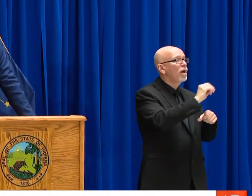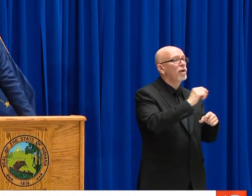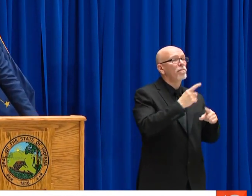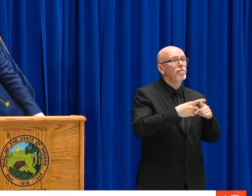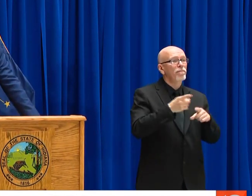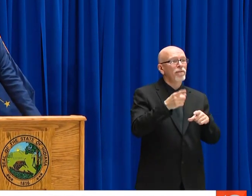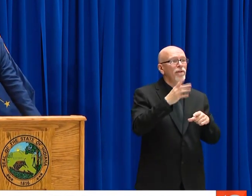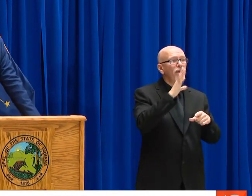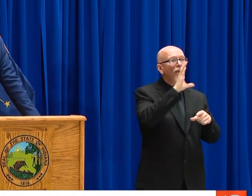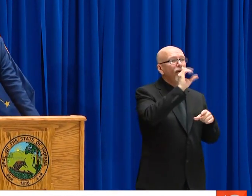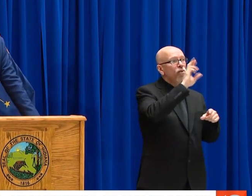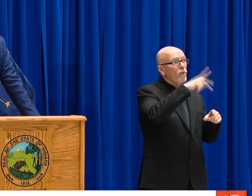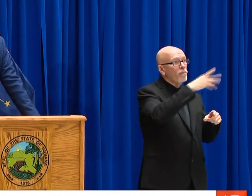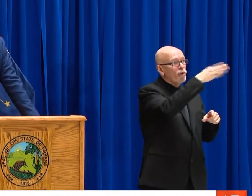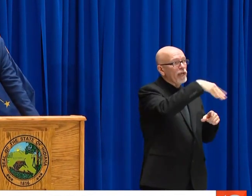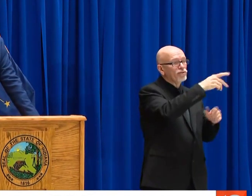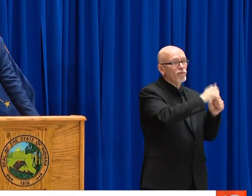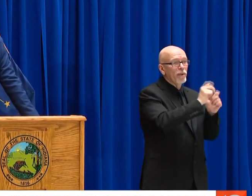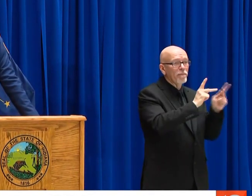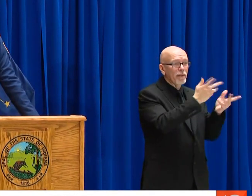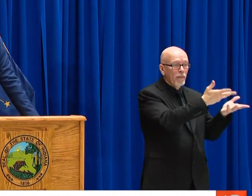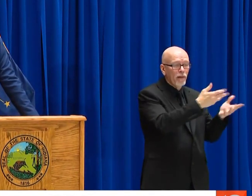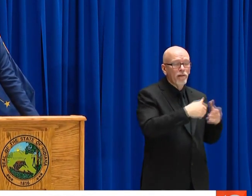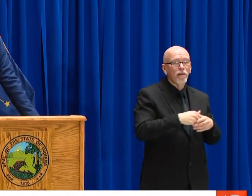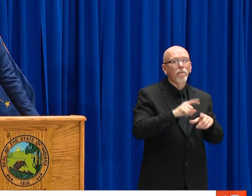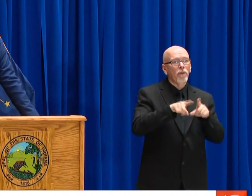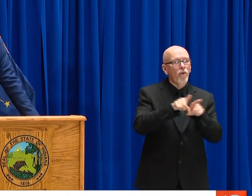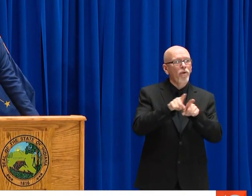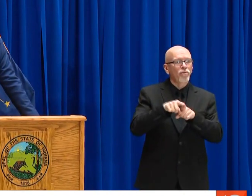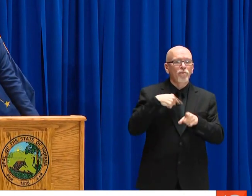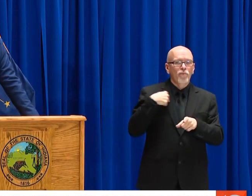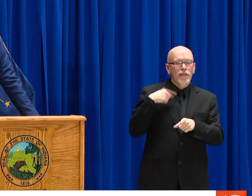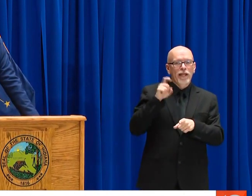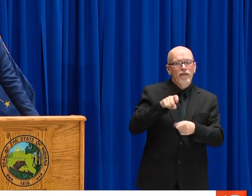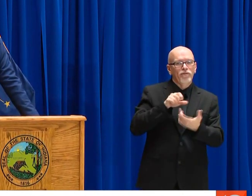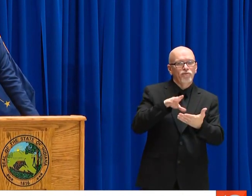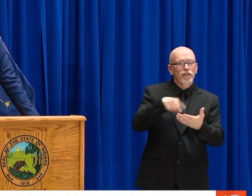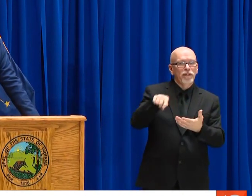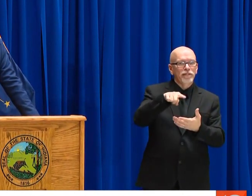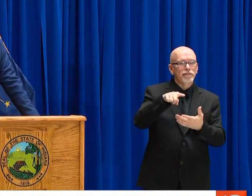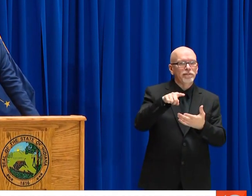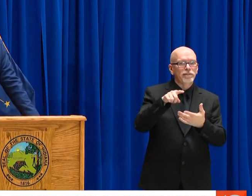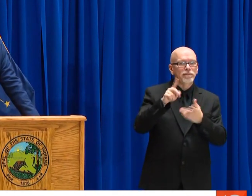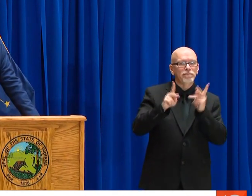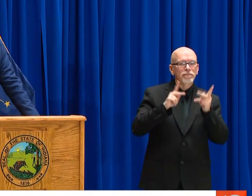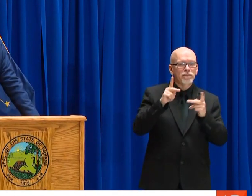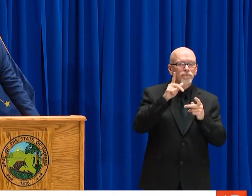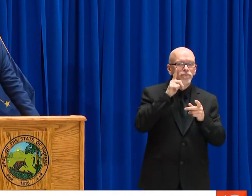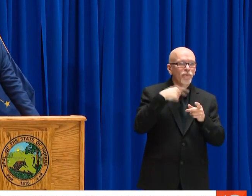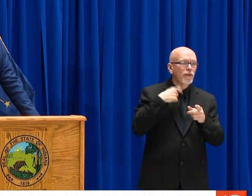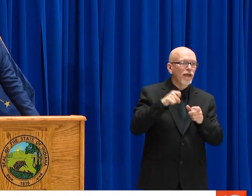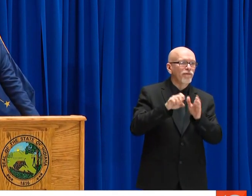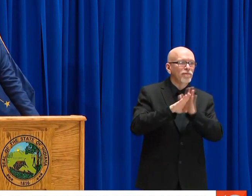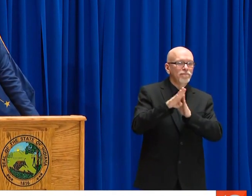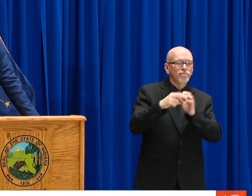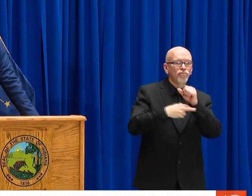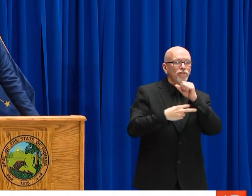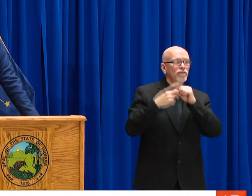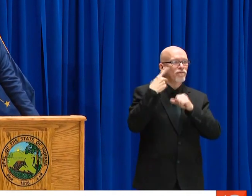THE -- THE BALANCE OF THE EMPLOYEE WHERE I HAVE SAID WE GOT TO GET THIS TO THE PEOPLE FIRST. CAN'T HAVE A CORPORATION UNLESS YOU HAVE THE PEOPLE.